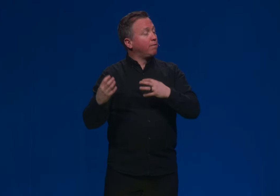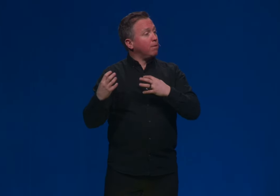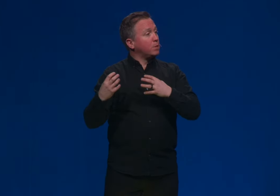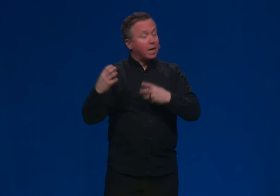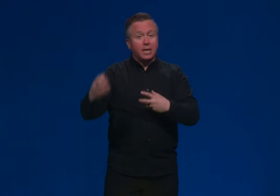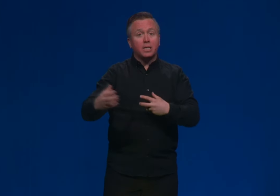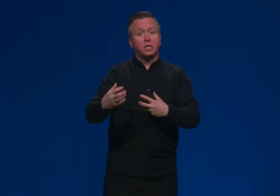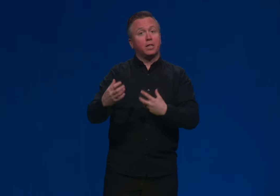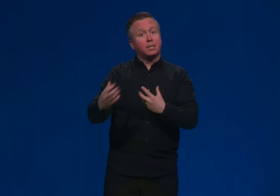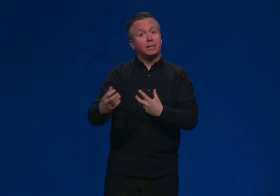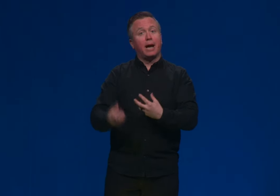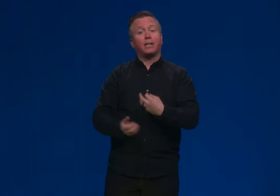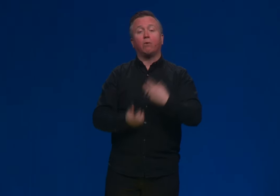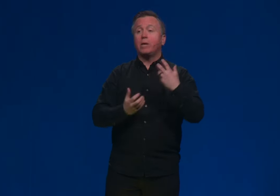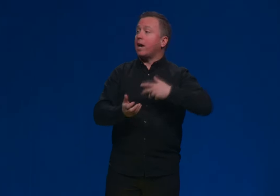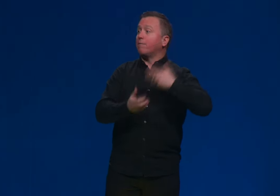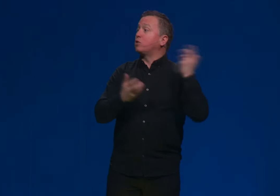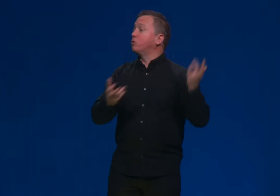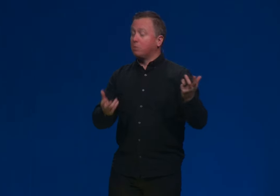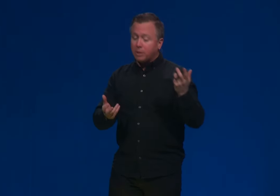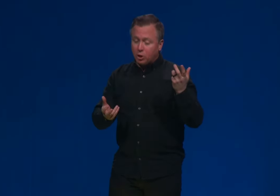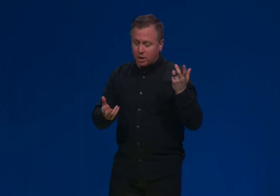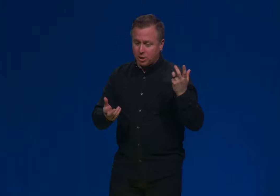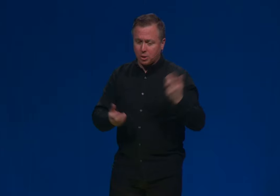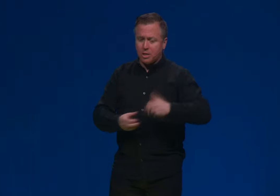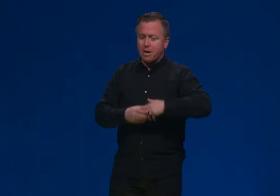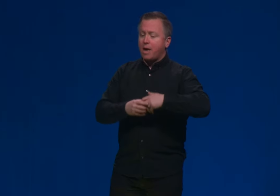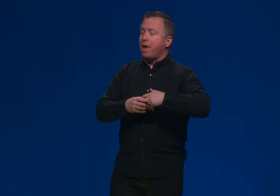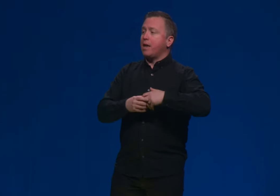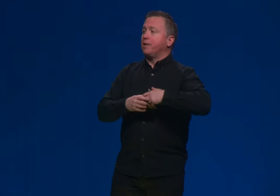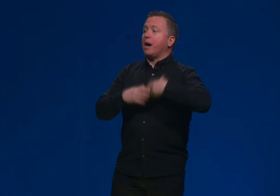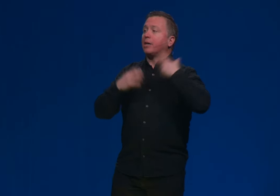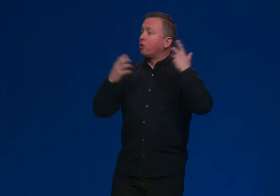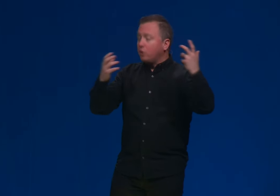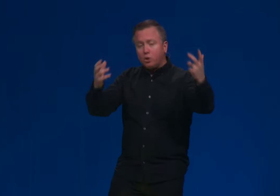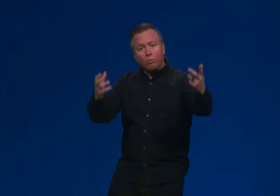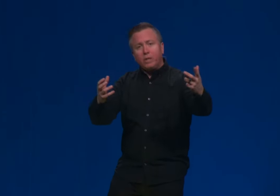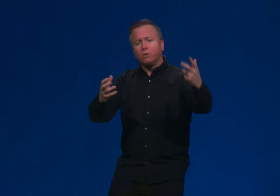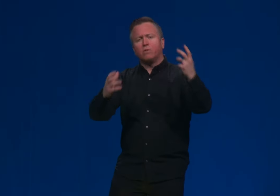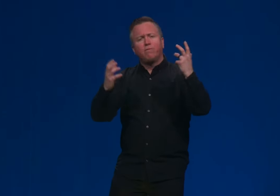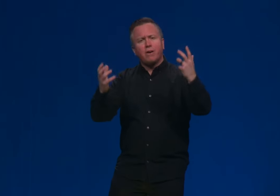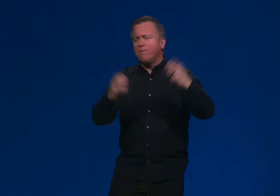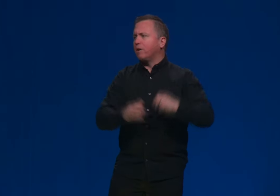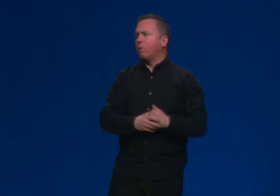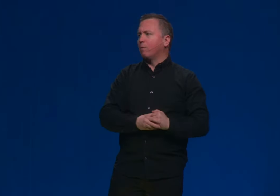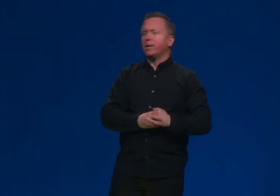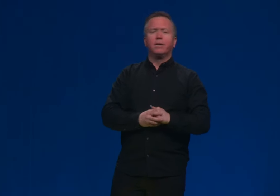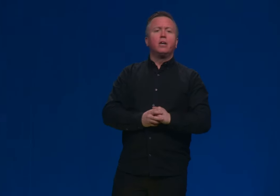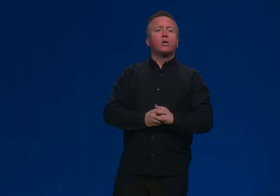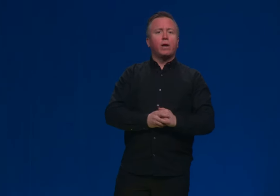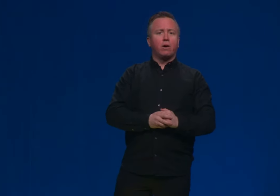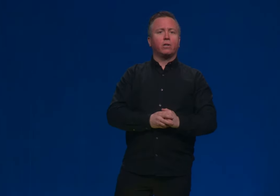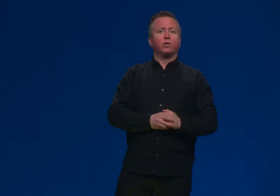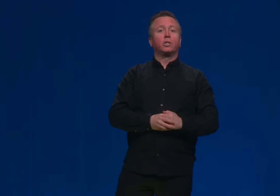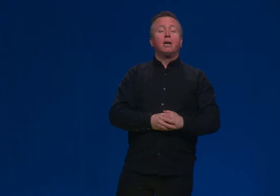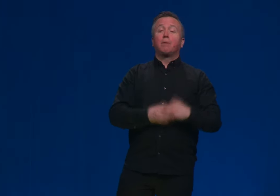from science and things like that that we have as soon as we read Genesis. And I encourage you read, those are very, very well-written, great articles, great articles,